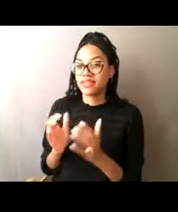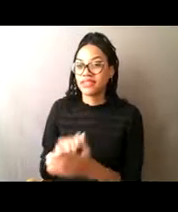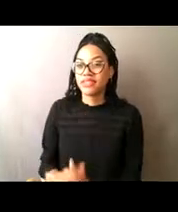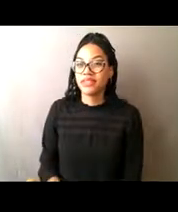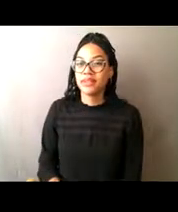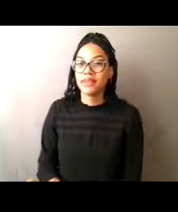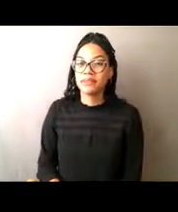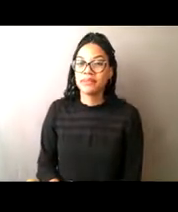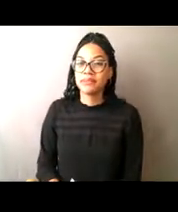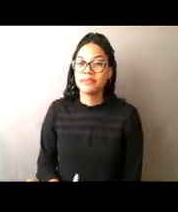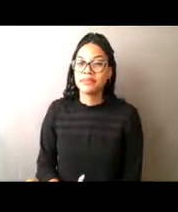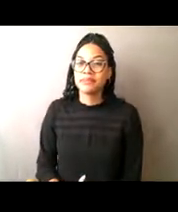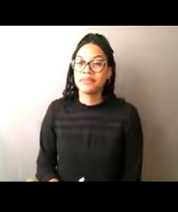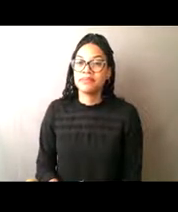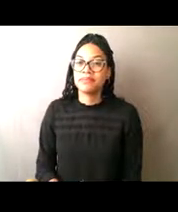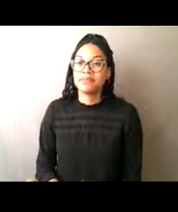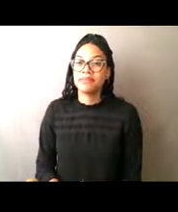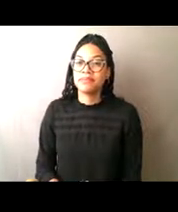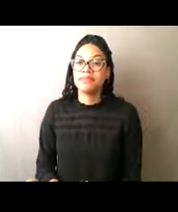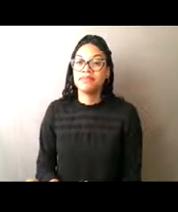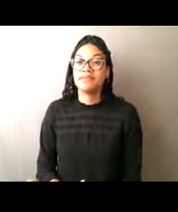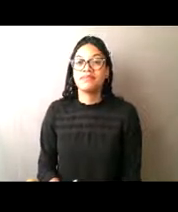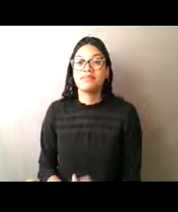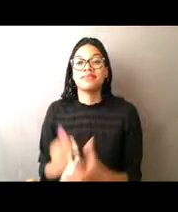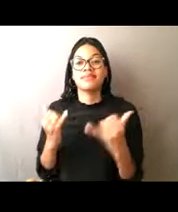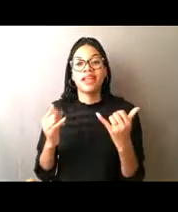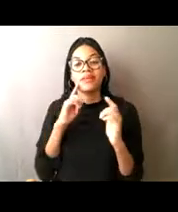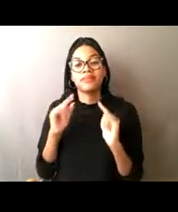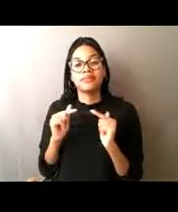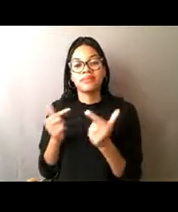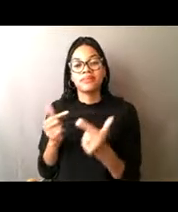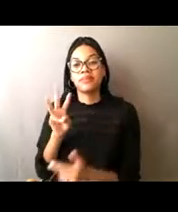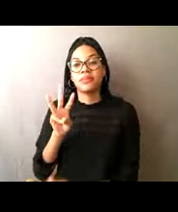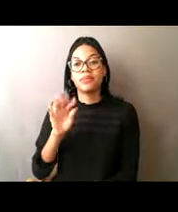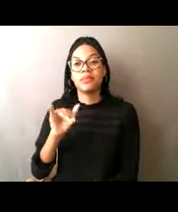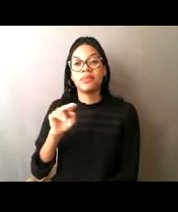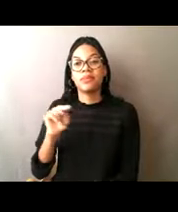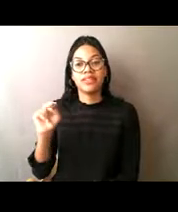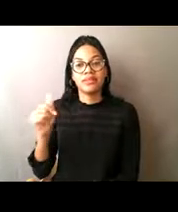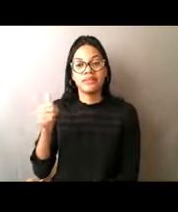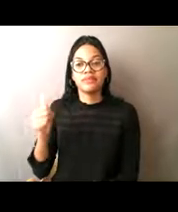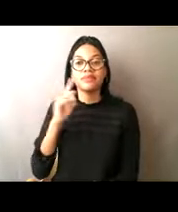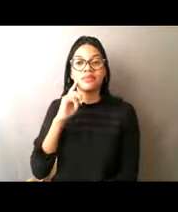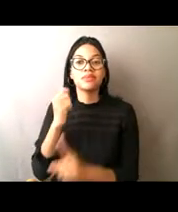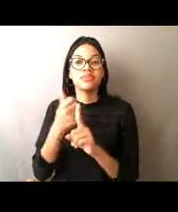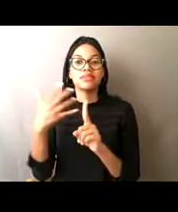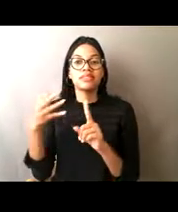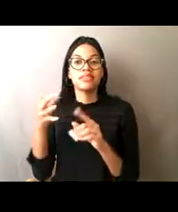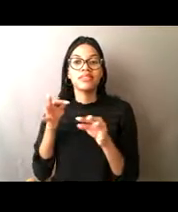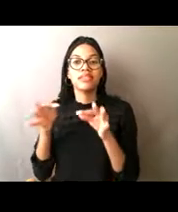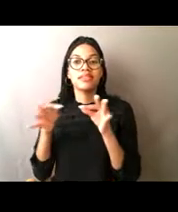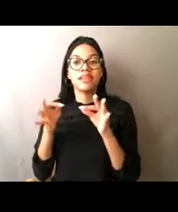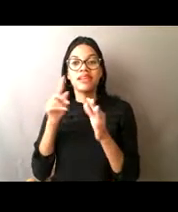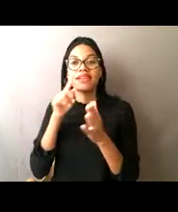So I'm going to turn it over to Wynn and he's going to explain investigations to you,